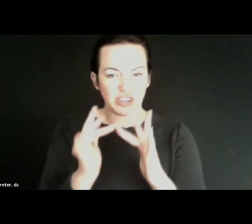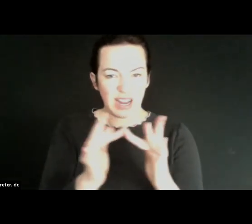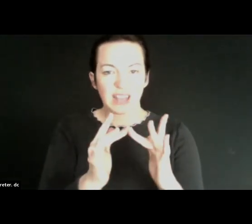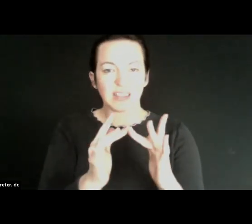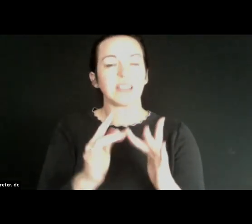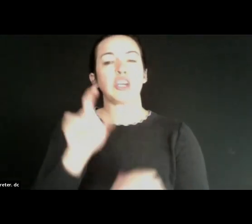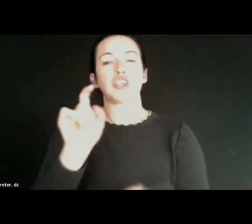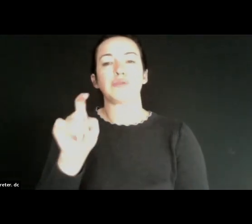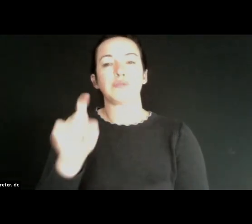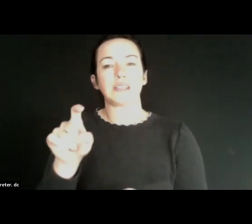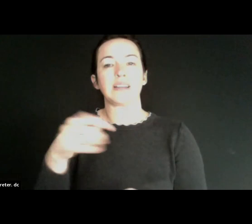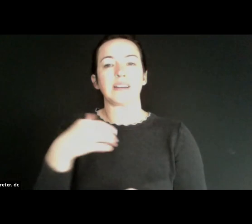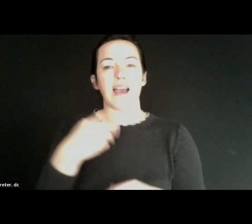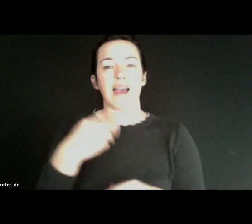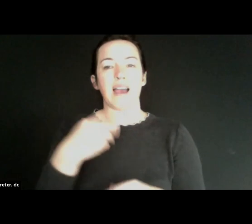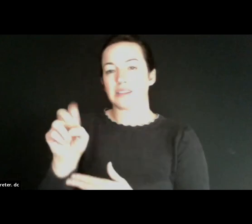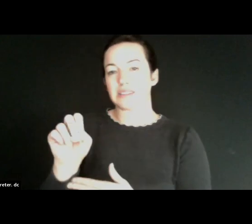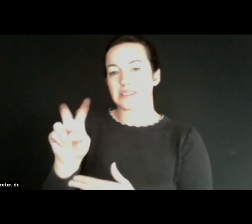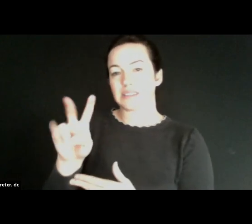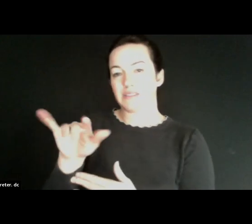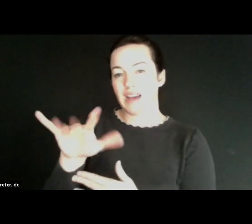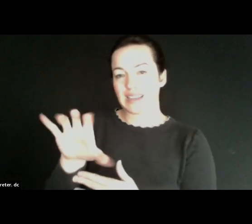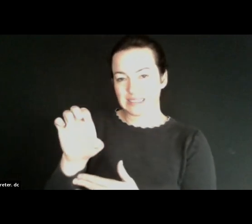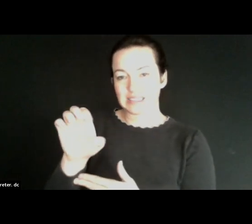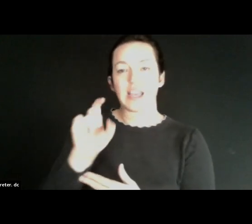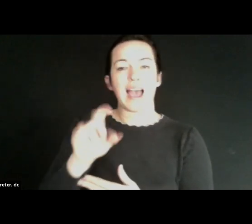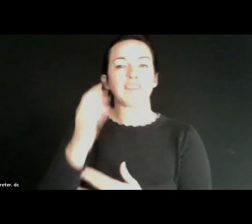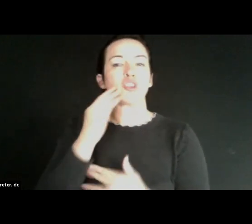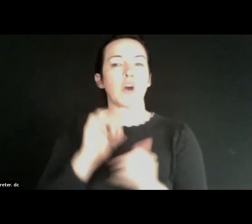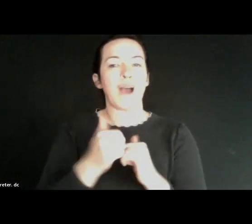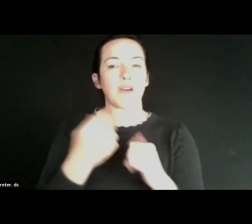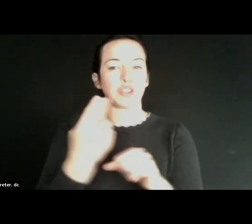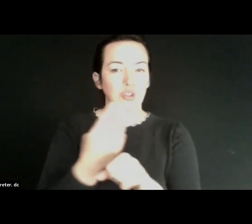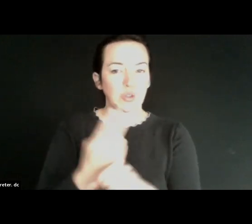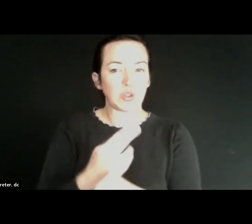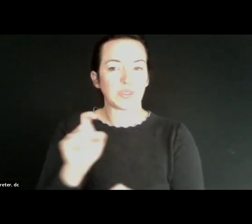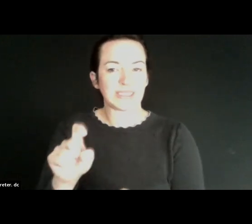You need to have a device. You have to know how to use it. You need to have digital literacy.